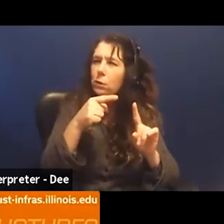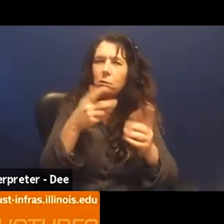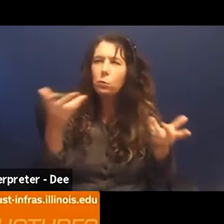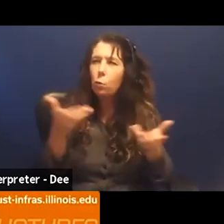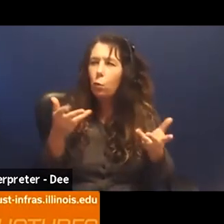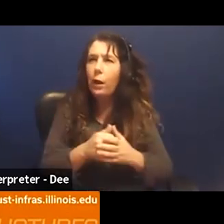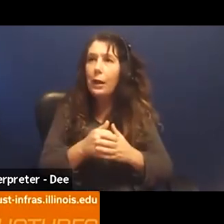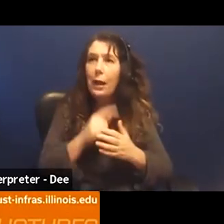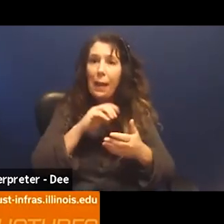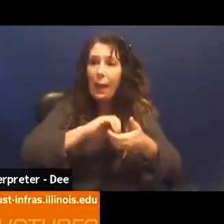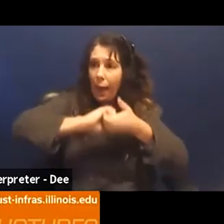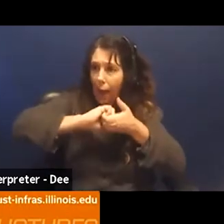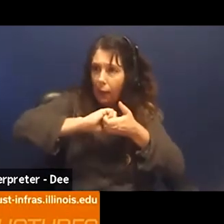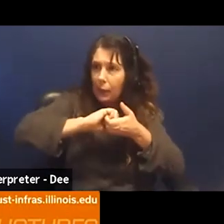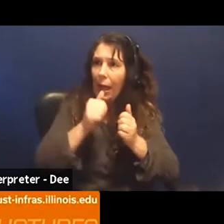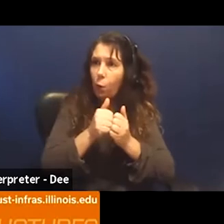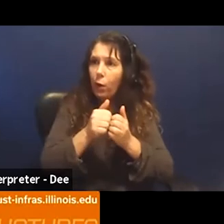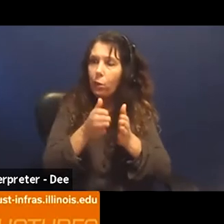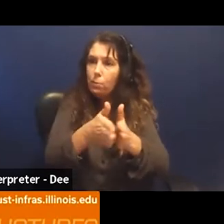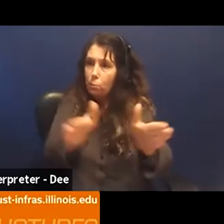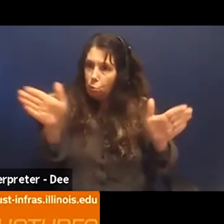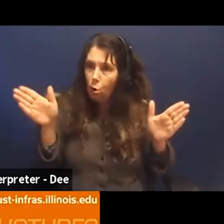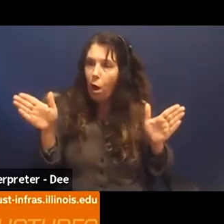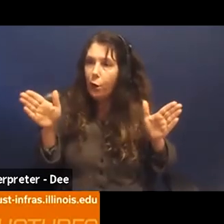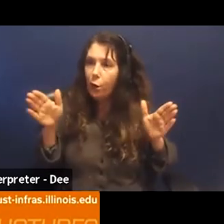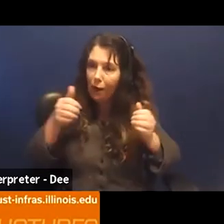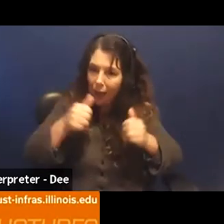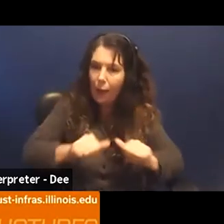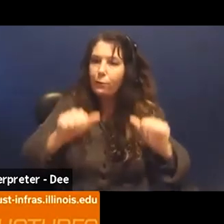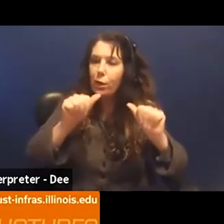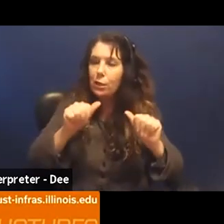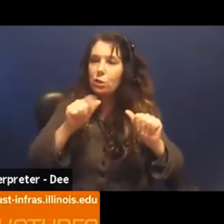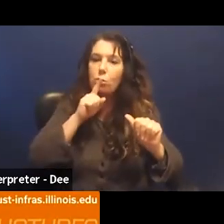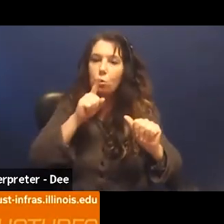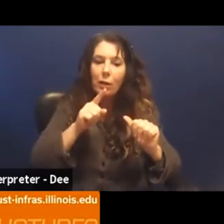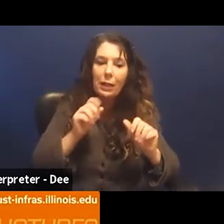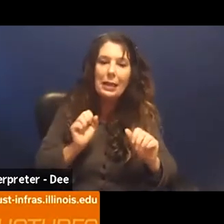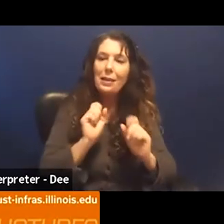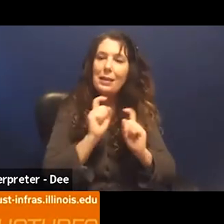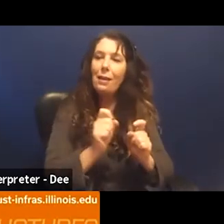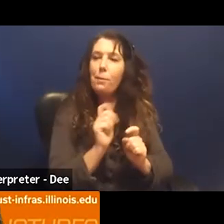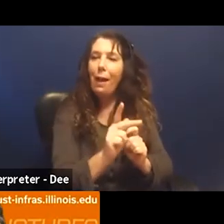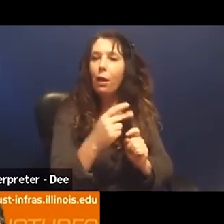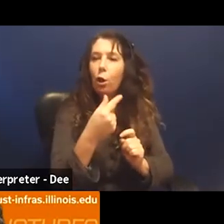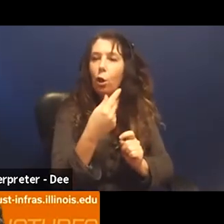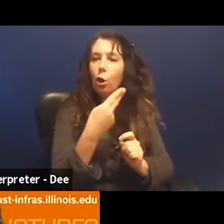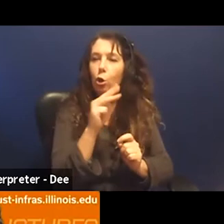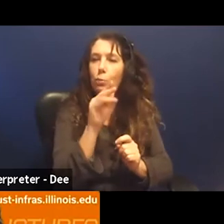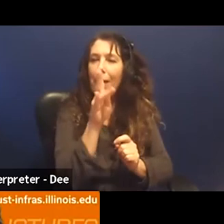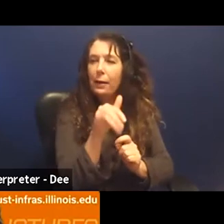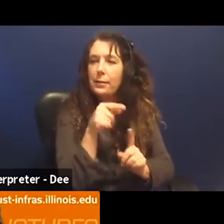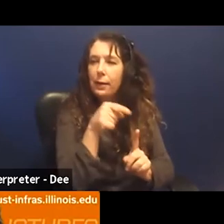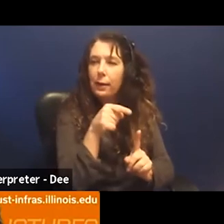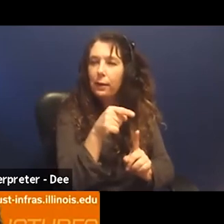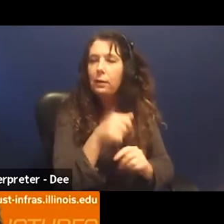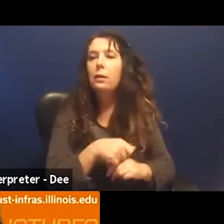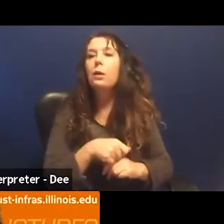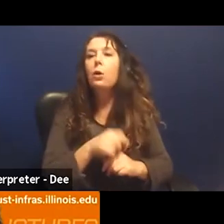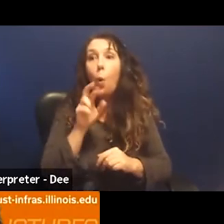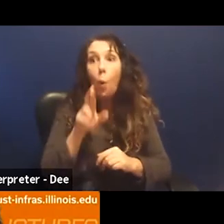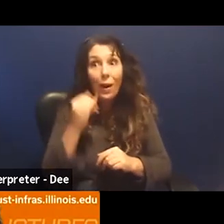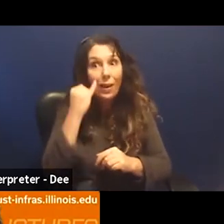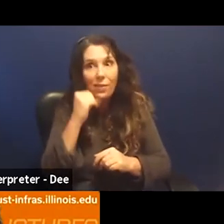these broader efforts to sort of reinforce humanity into these stories, or is it something else and if it's not something else. You'd better recalibrate really quickly.